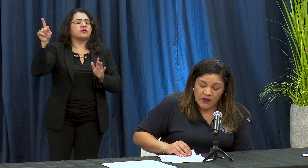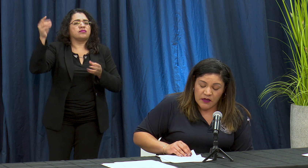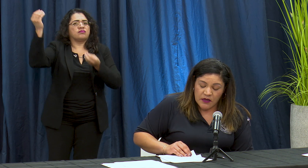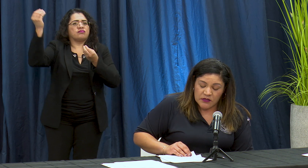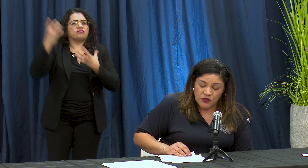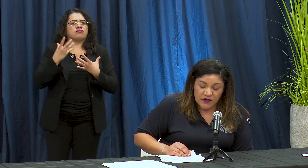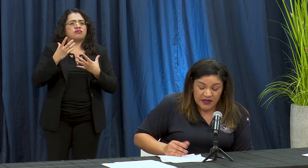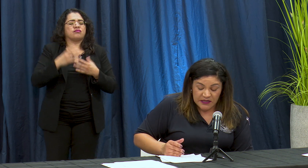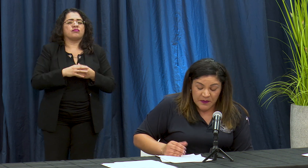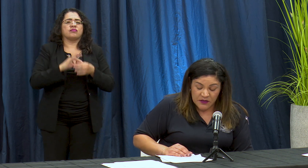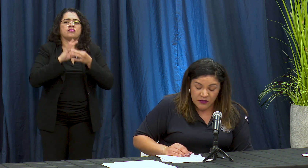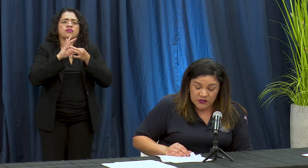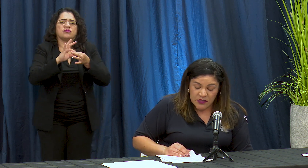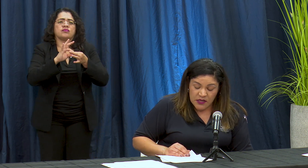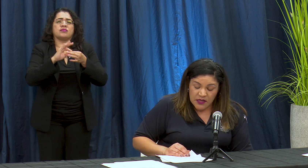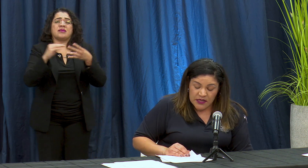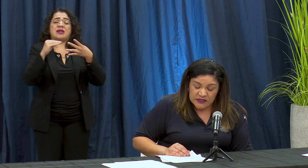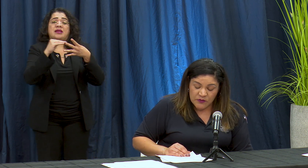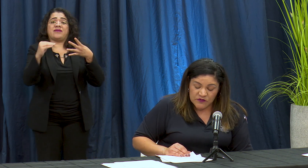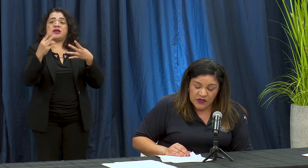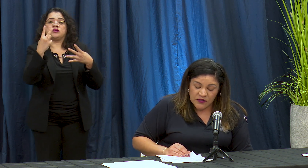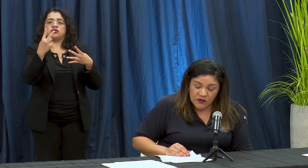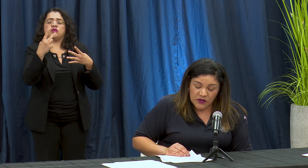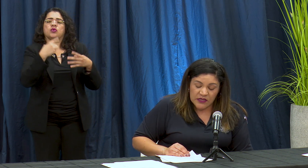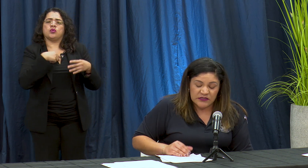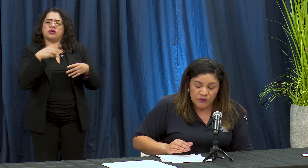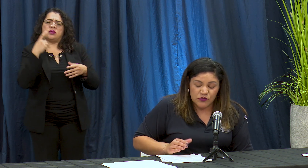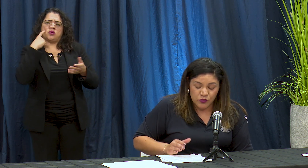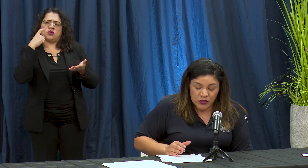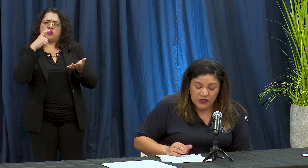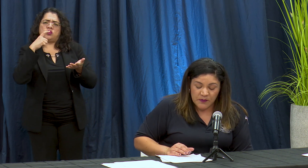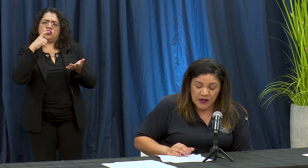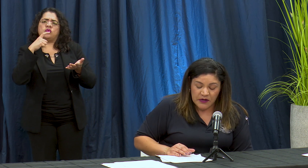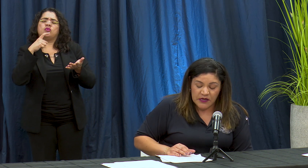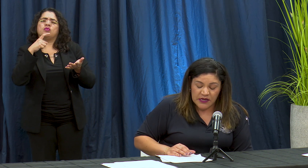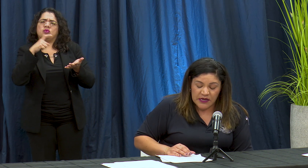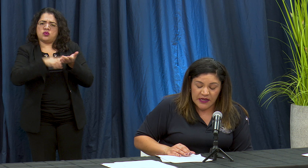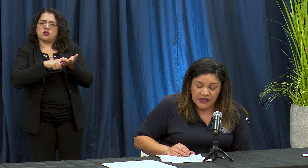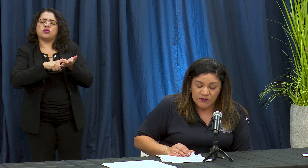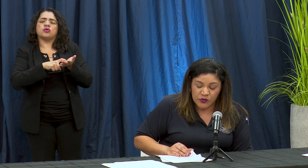sobre la etapa dos estamos viendo que estamos muy temprano en el área de muy